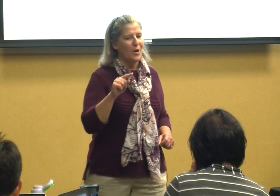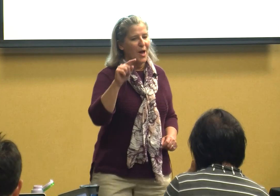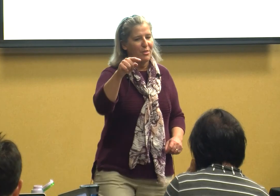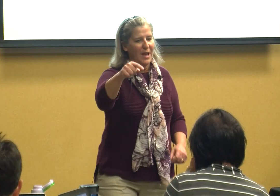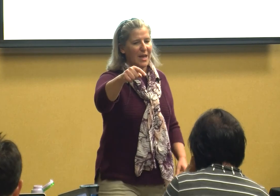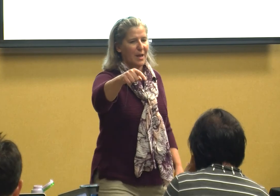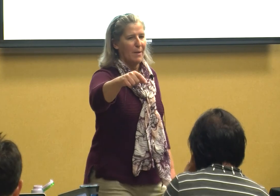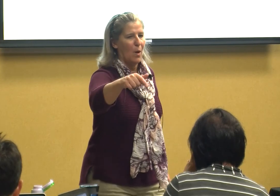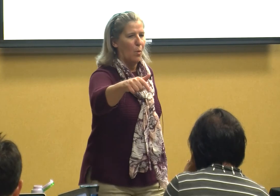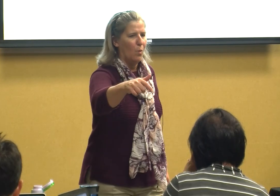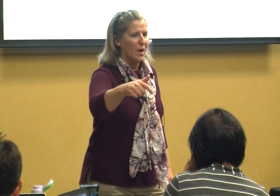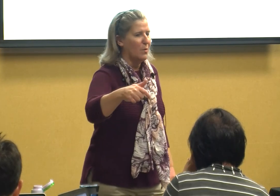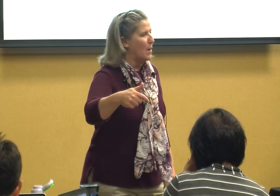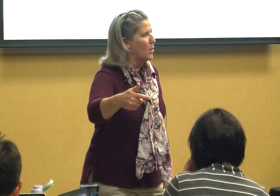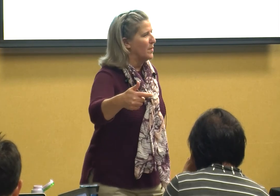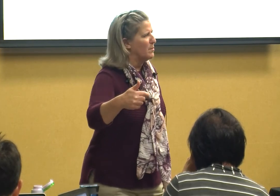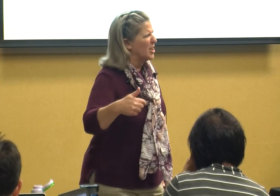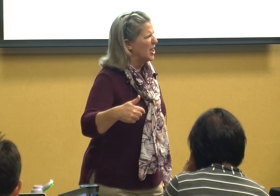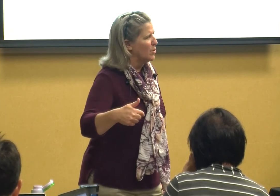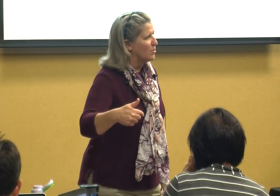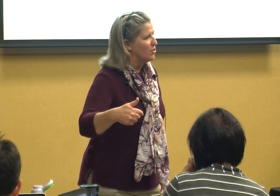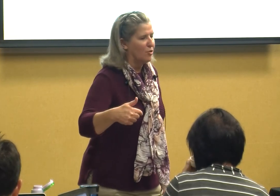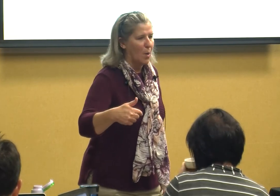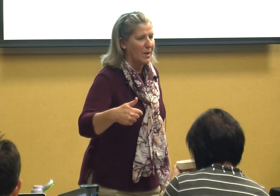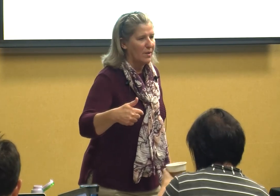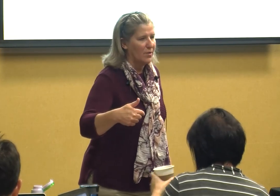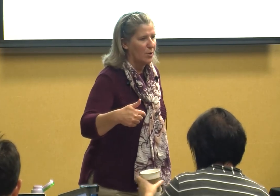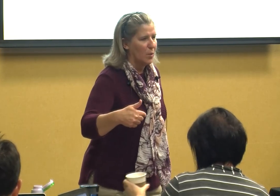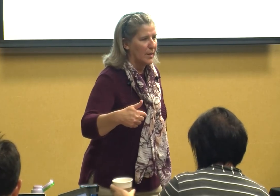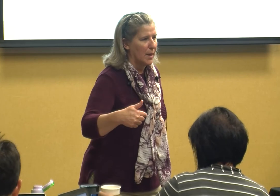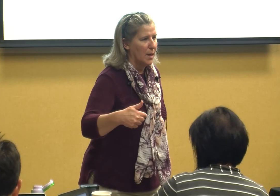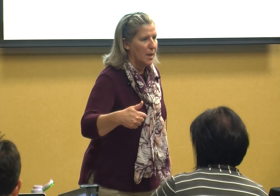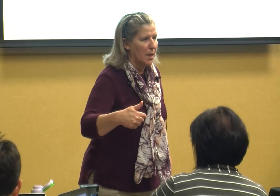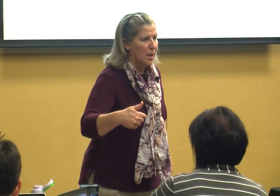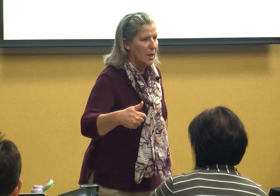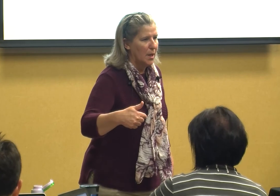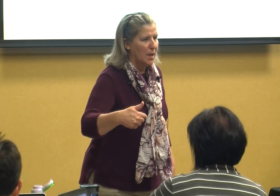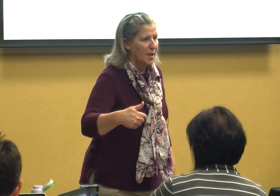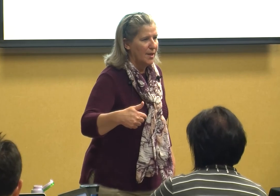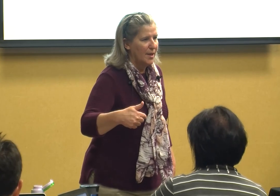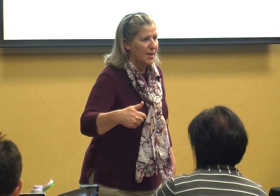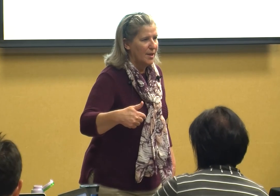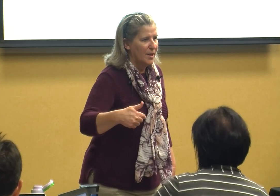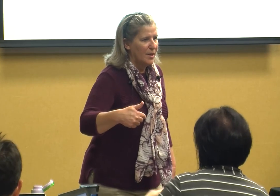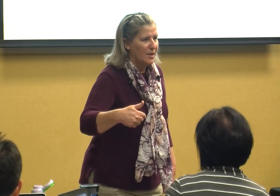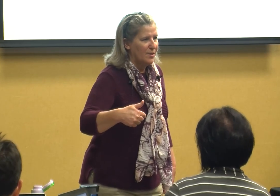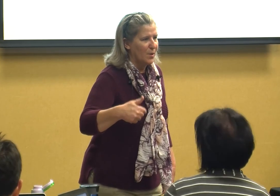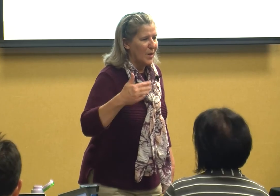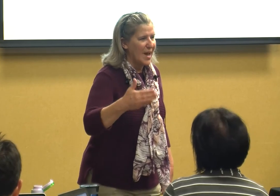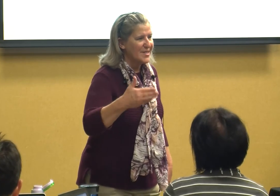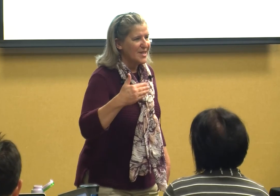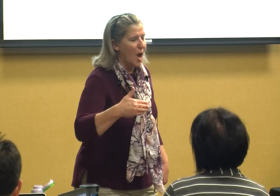not thinking about well what do I want them to do to show me that they're doing it so we got to stop